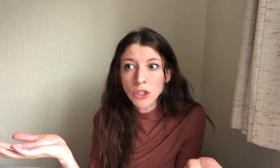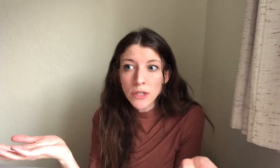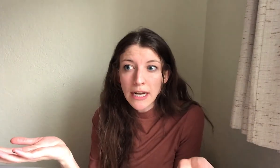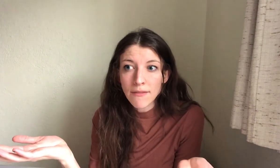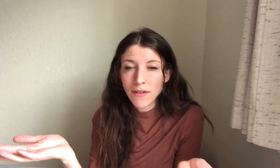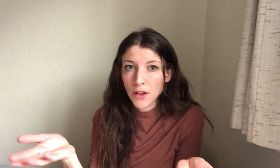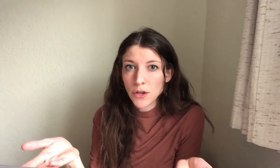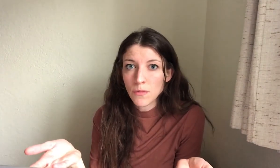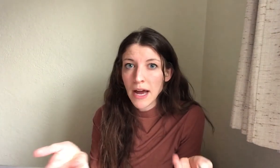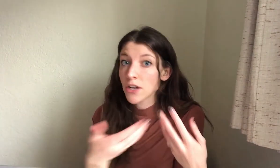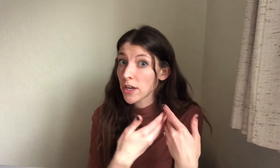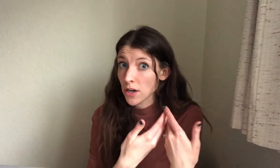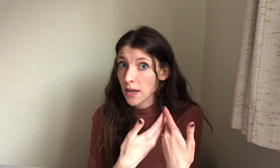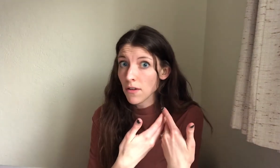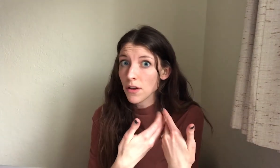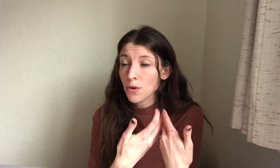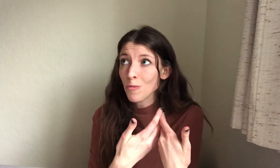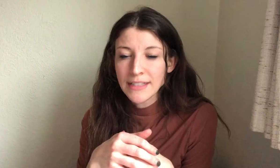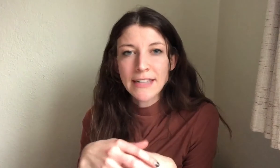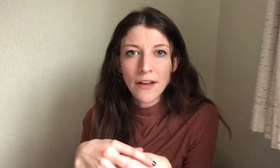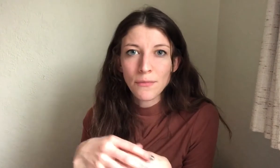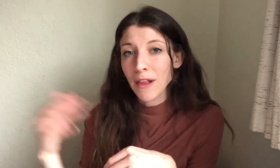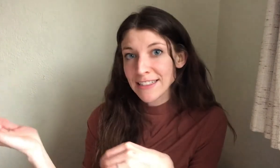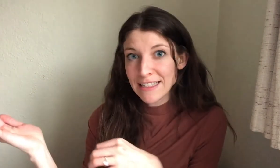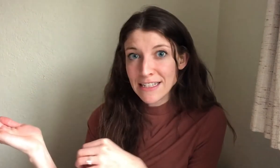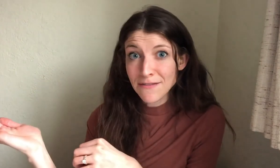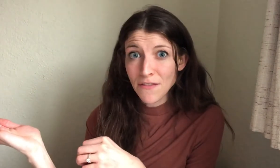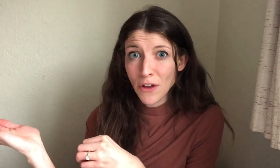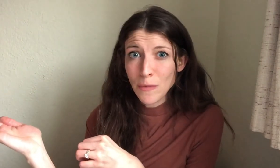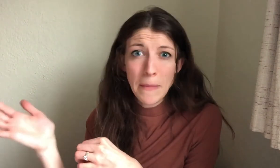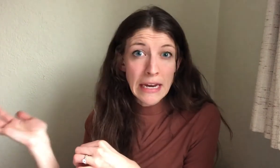you can have a volume at your hearing aid volume, instead of blasting the TV volume and making it